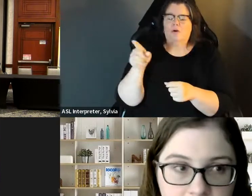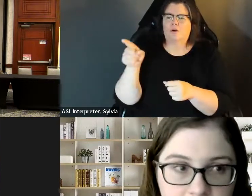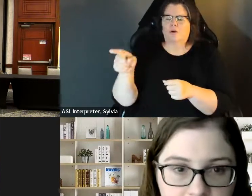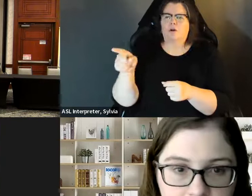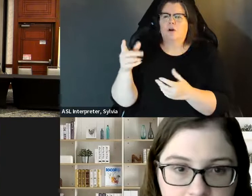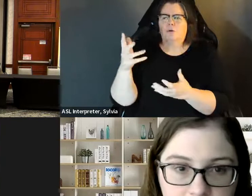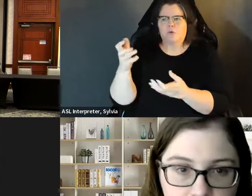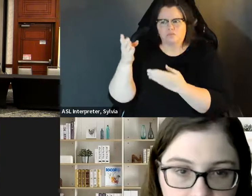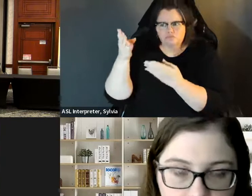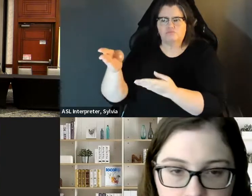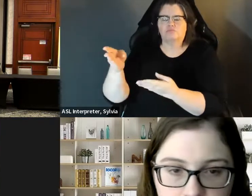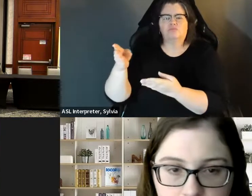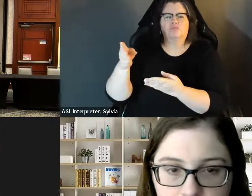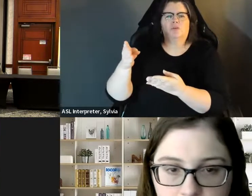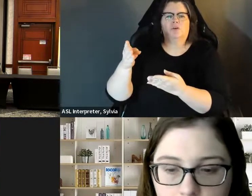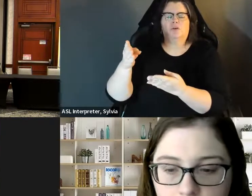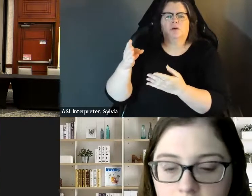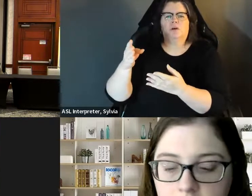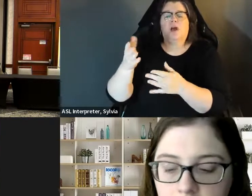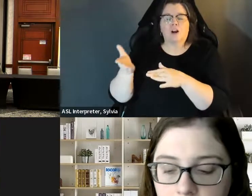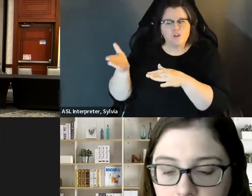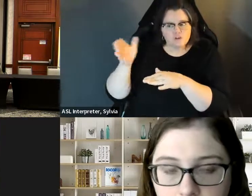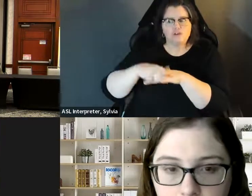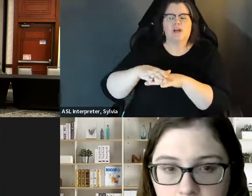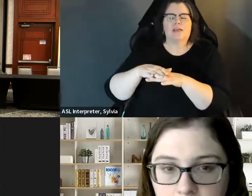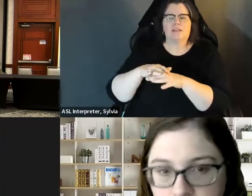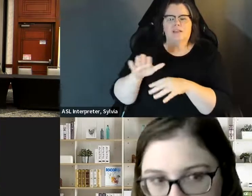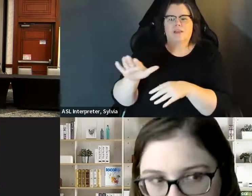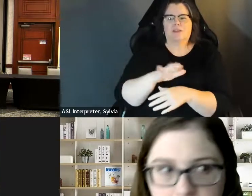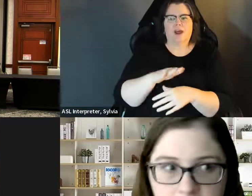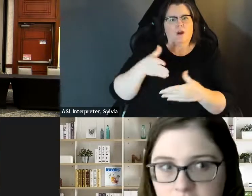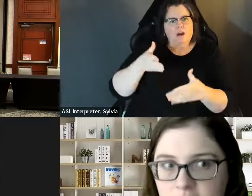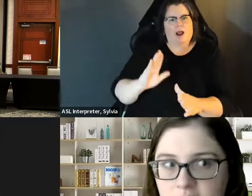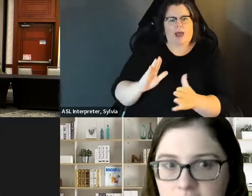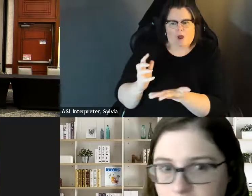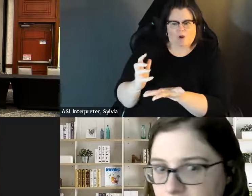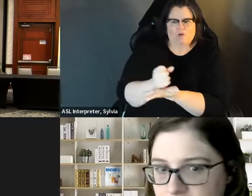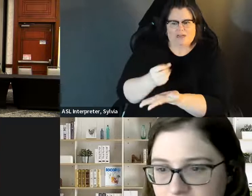it exactly. But there's bipartisan legislation by the Senators from Ohio to increase the SSI asset cap to 10,000